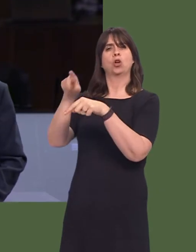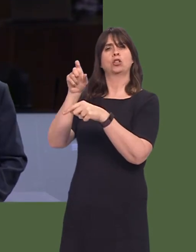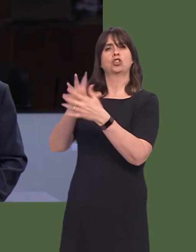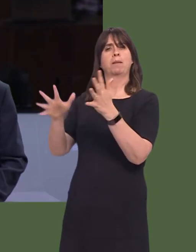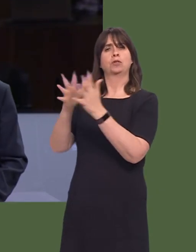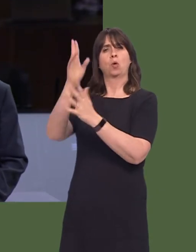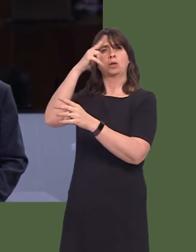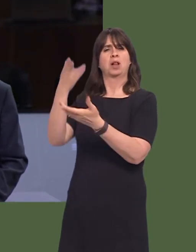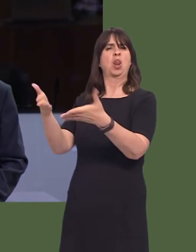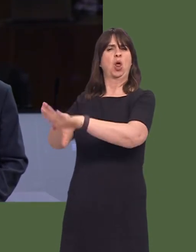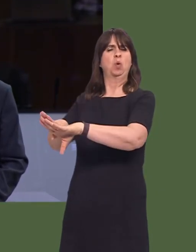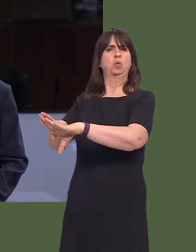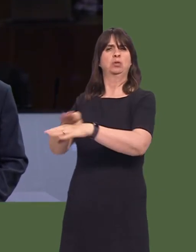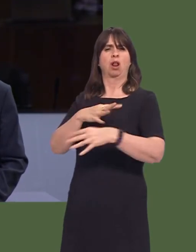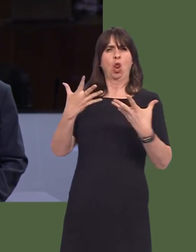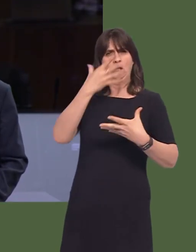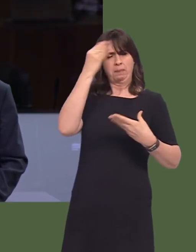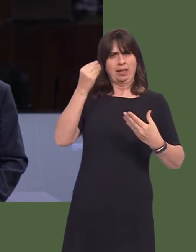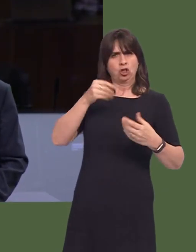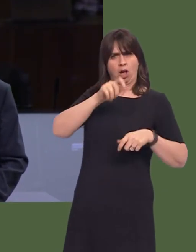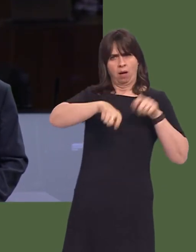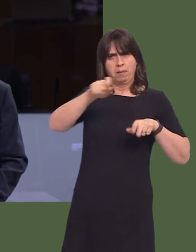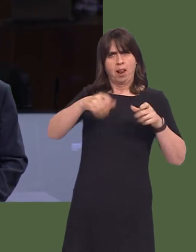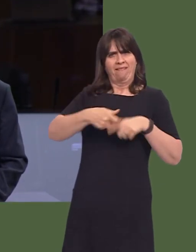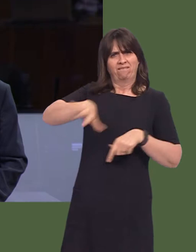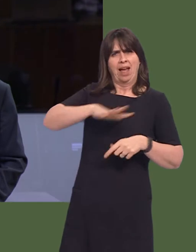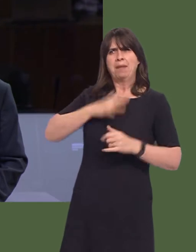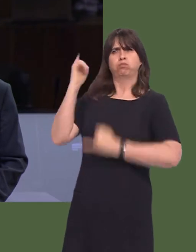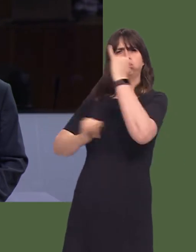criticised by dementia sufferers and their families alike in my constituency. It now